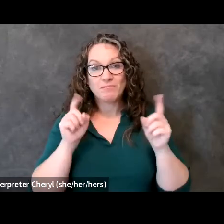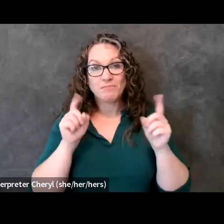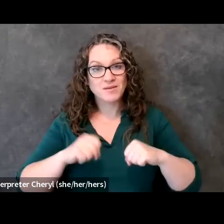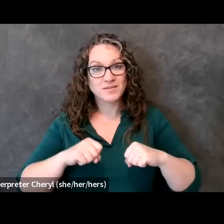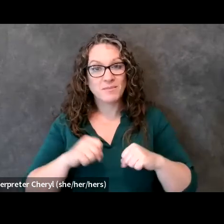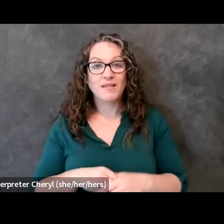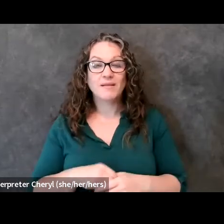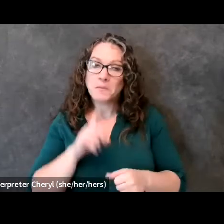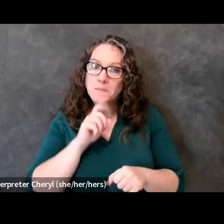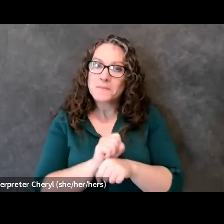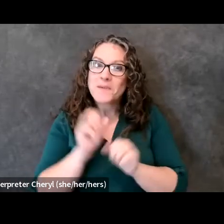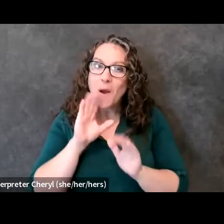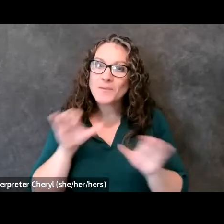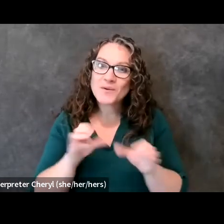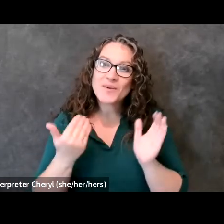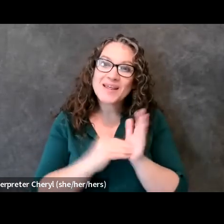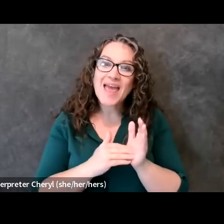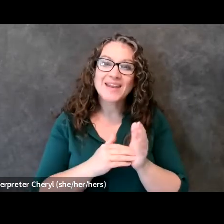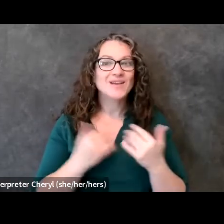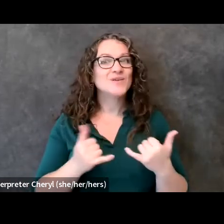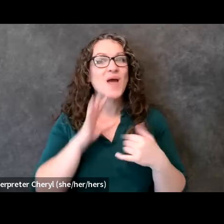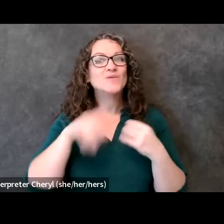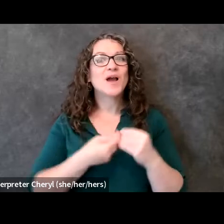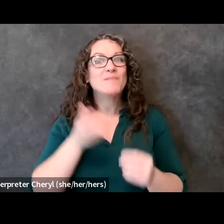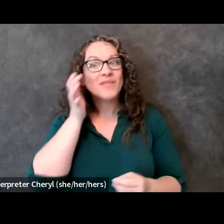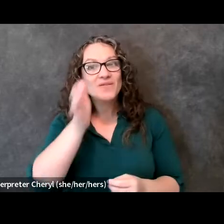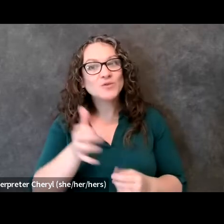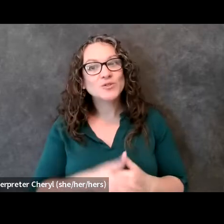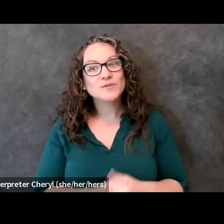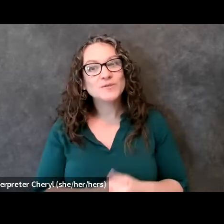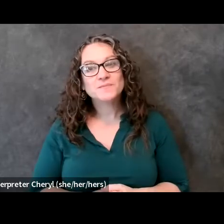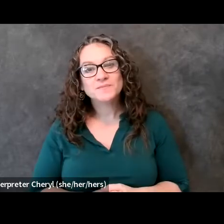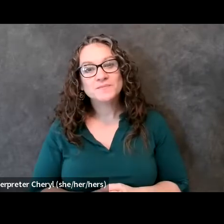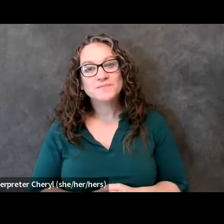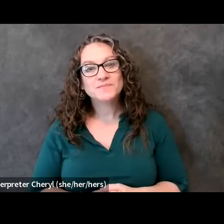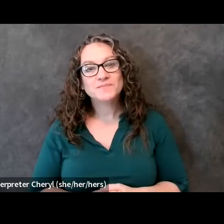do this again in the future so let's talk about the future um so the association